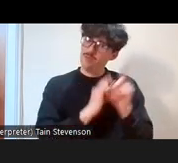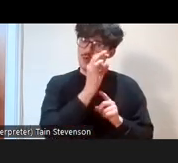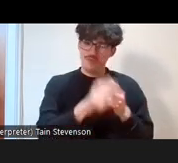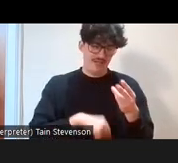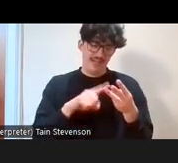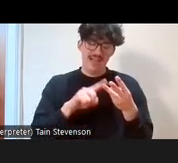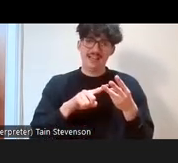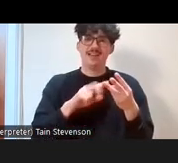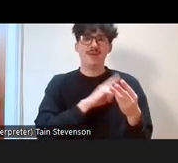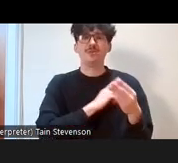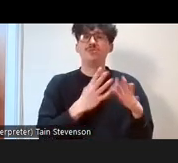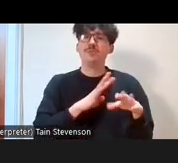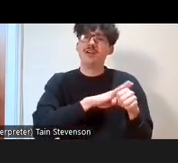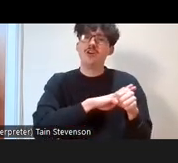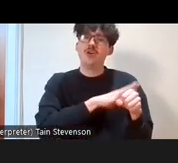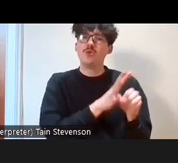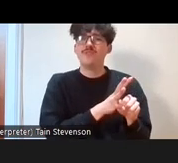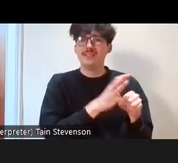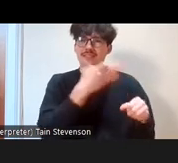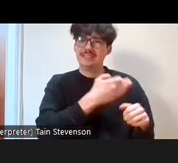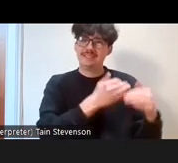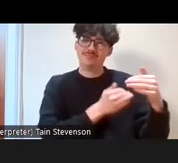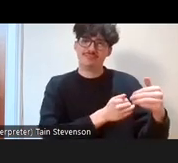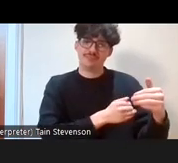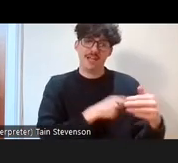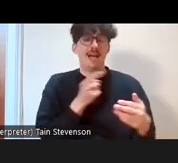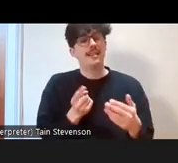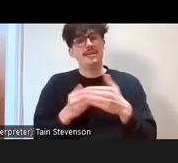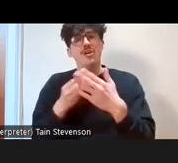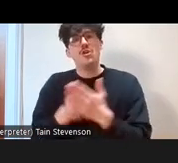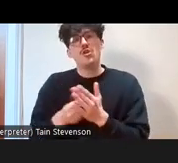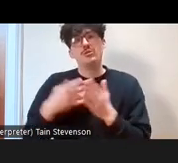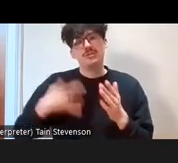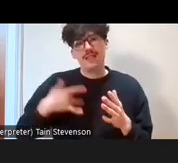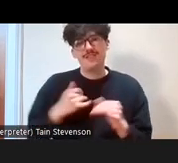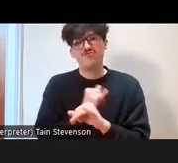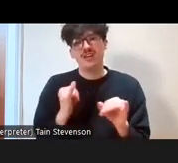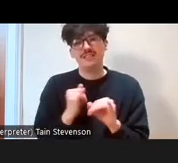and now going into the cost-of-living crisis, it really helps improve people's mental health.